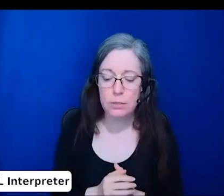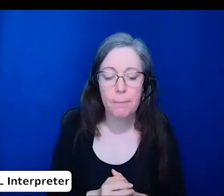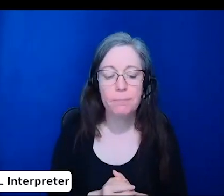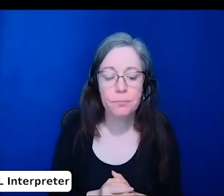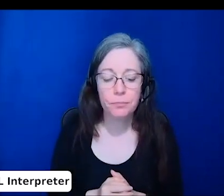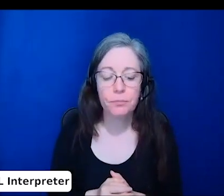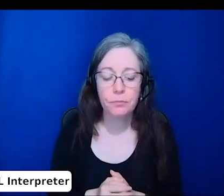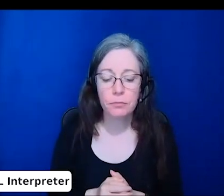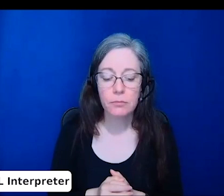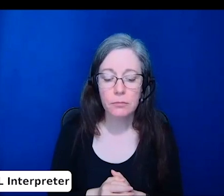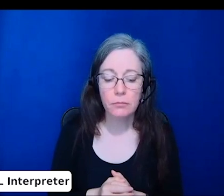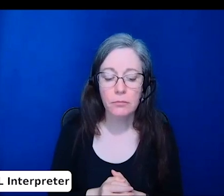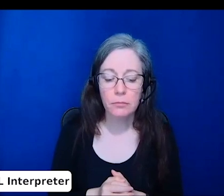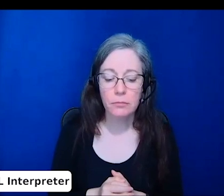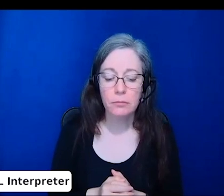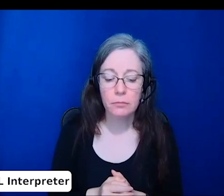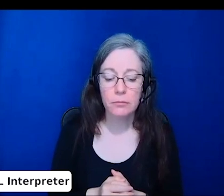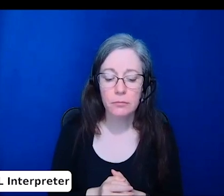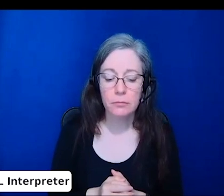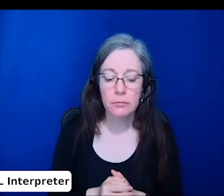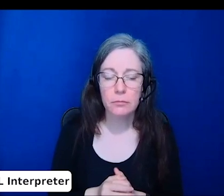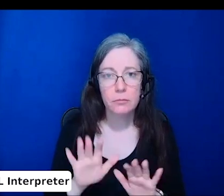I think it's a very important question, and I think it needs to be decided